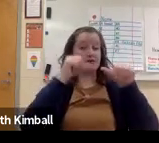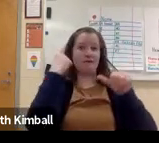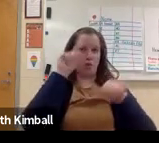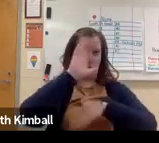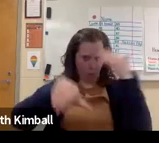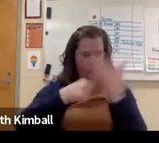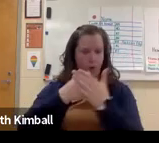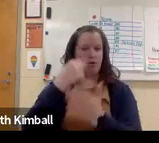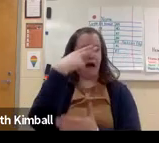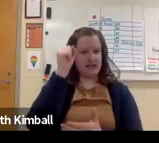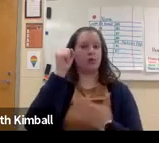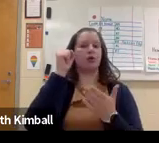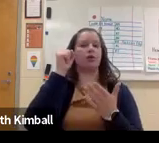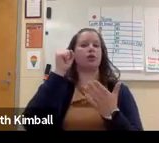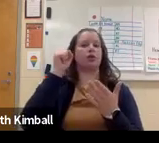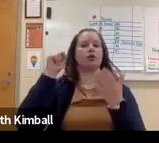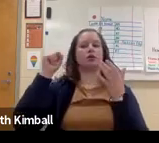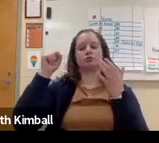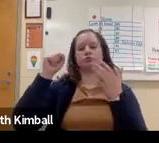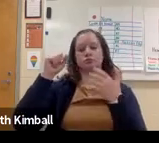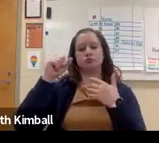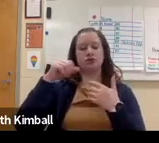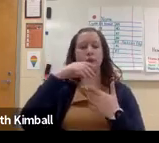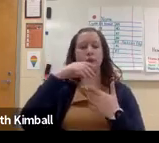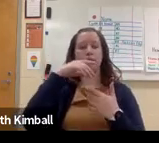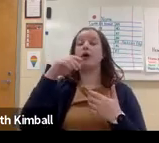We do require computer science for all of our high school students.